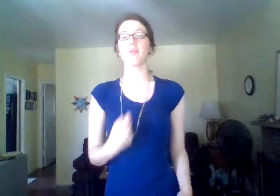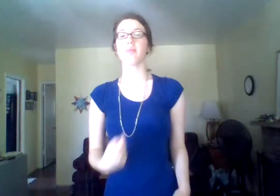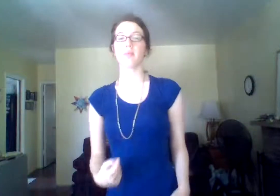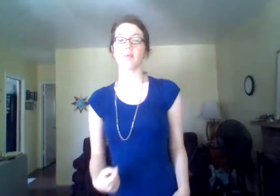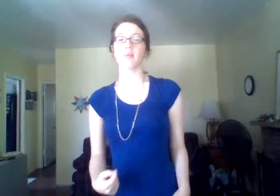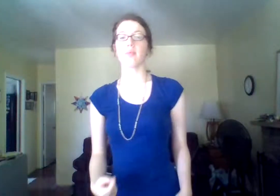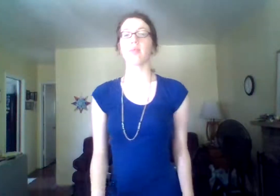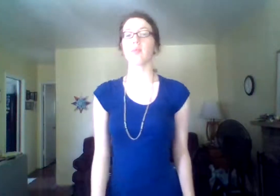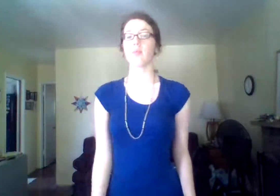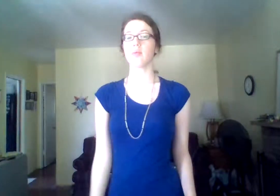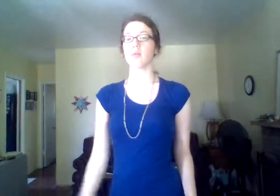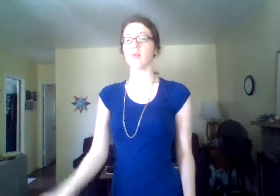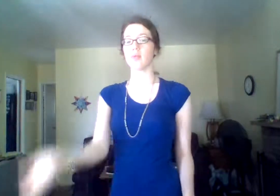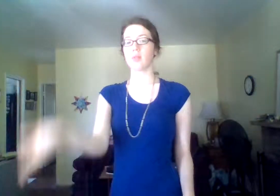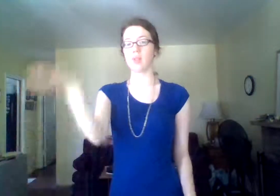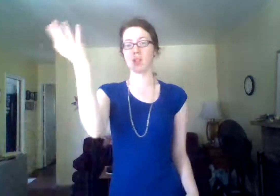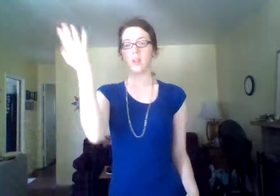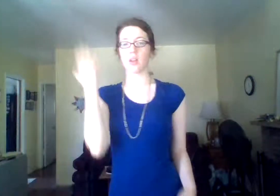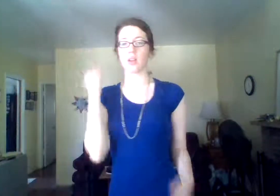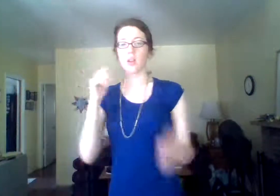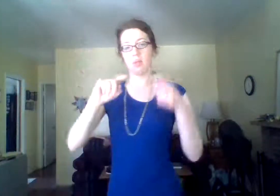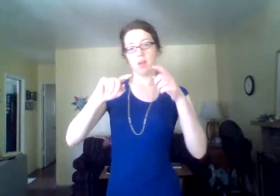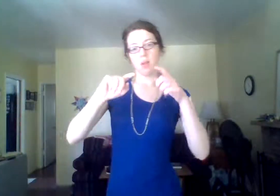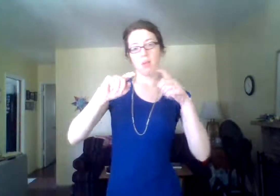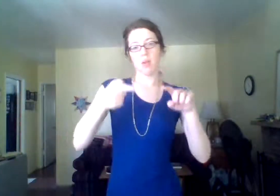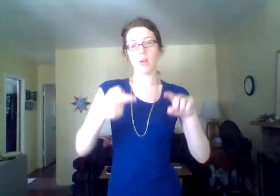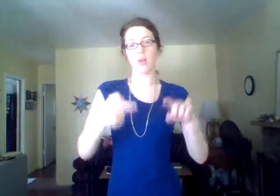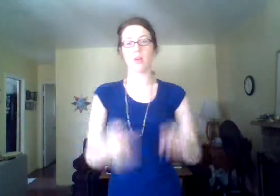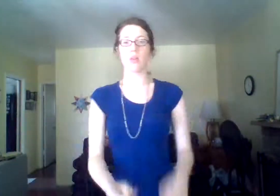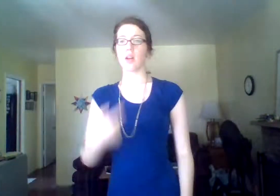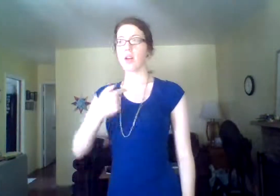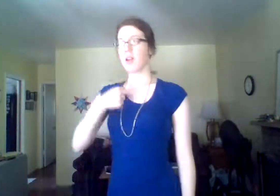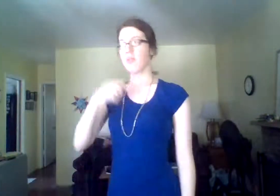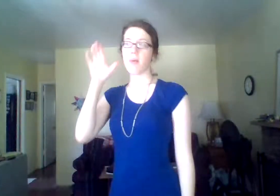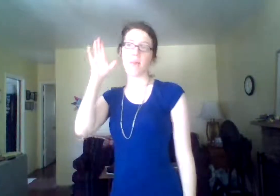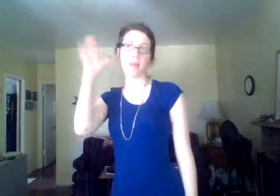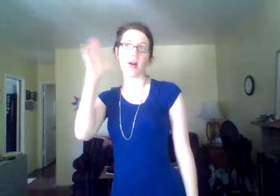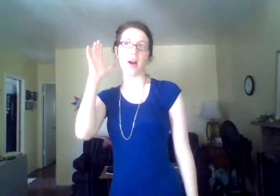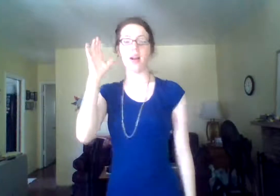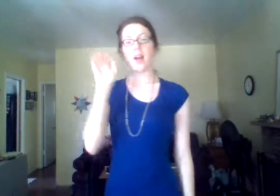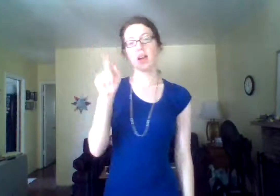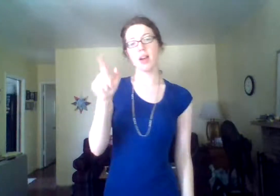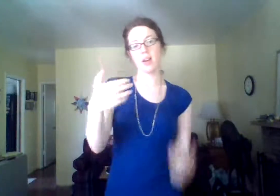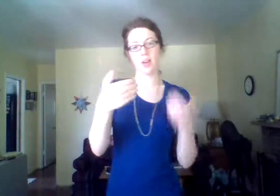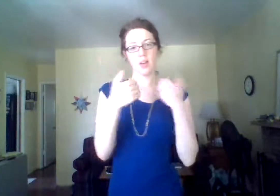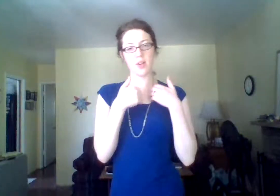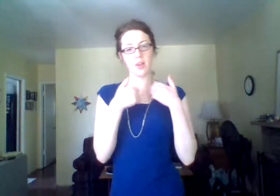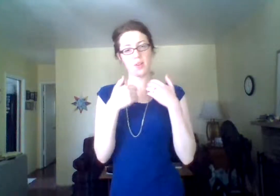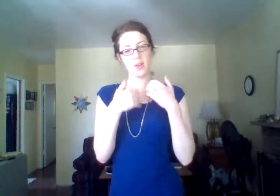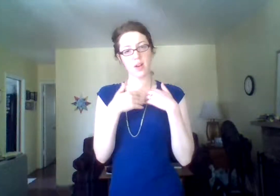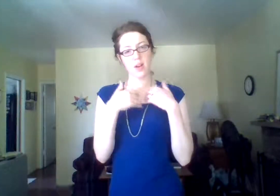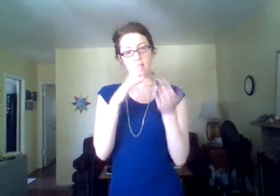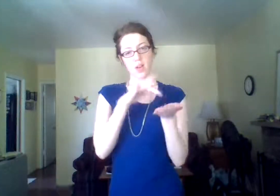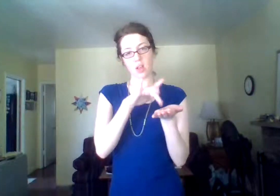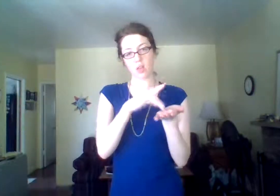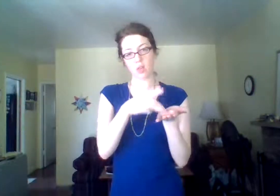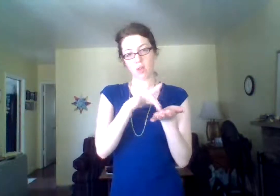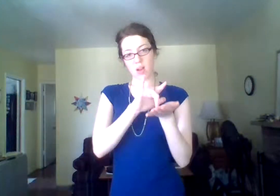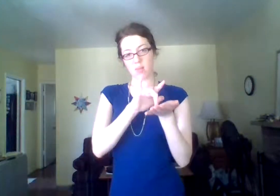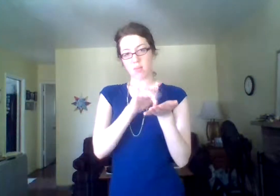PAST/BEEN HURT FROM I HEAR YOU HAVE MEDICINE